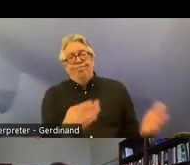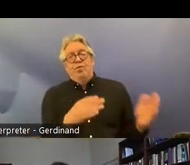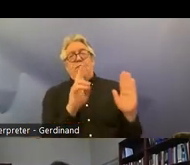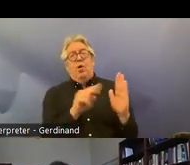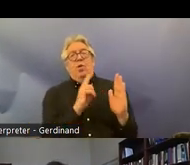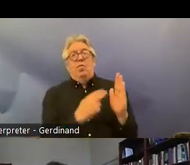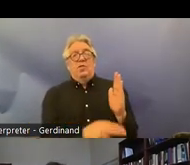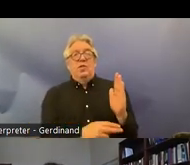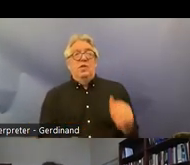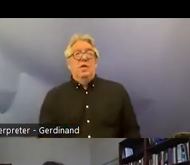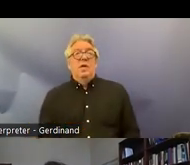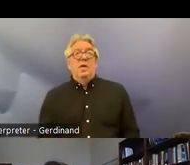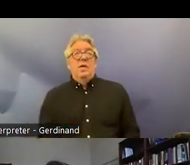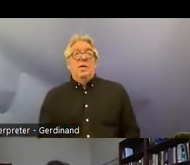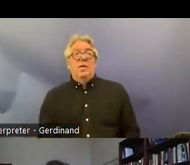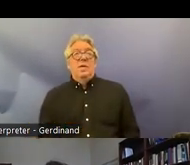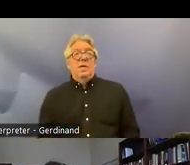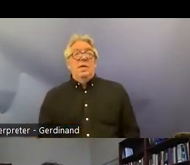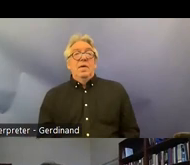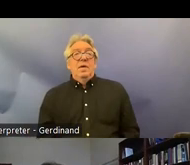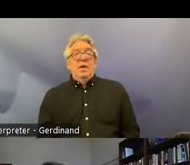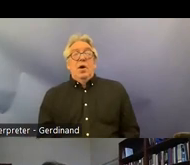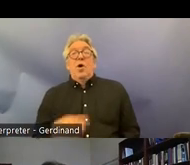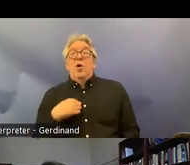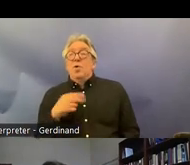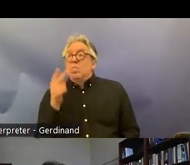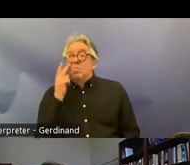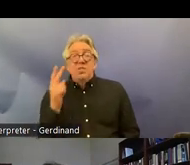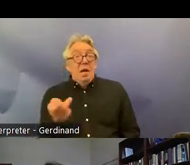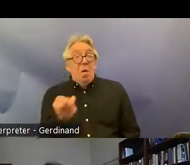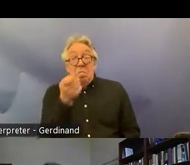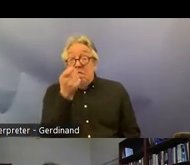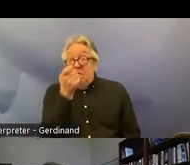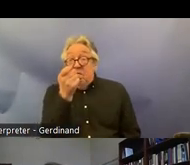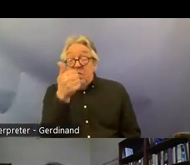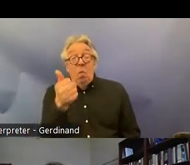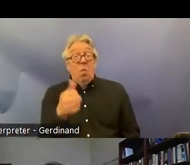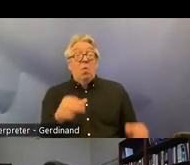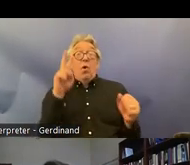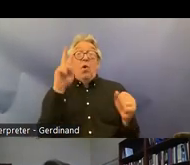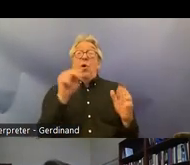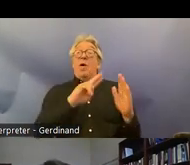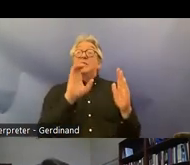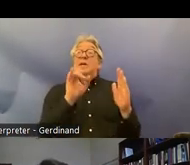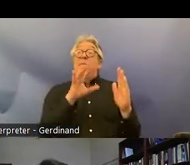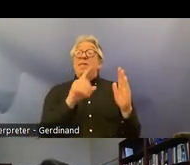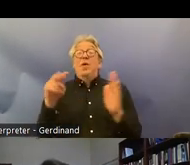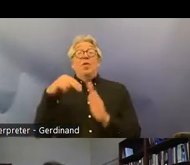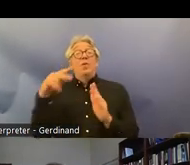are few instances of direct conflict between the crpd and Norwegian law and